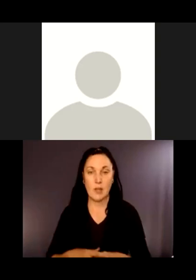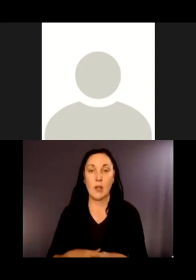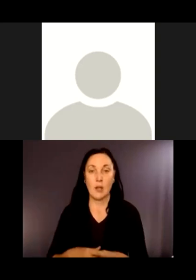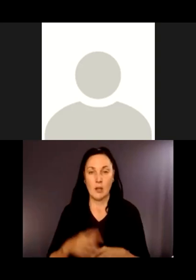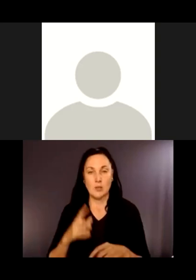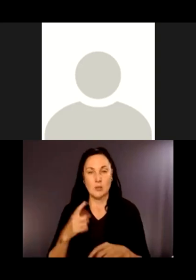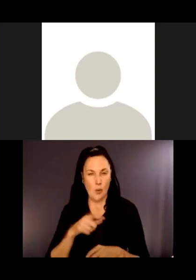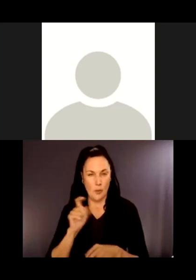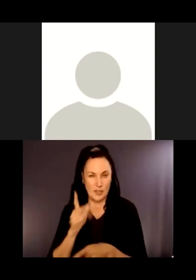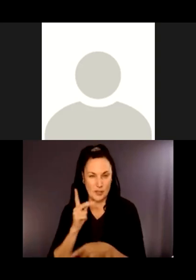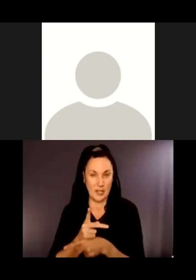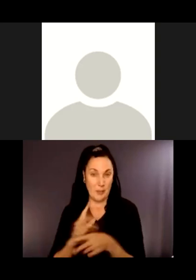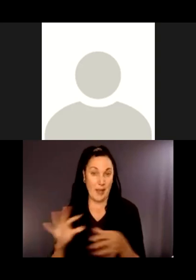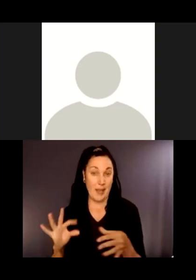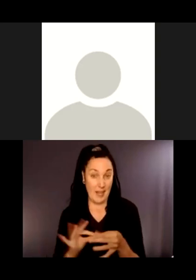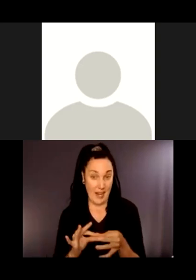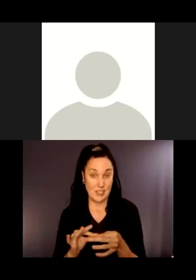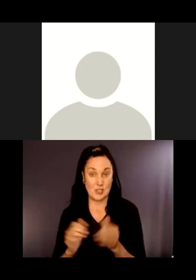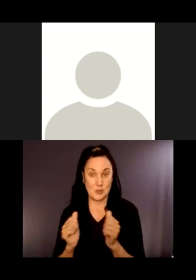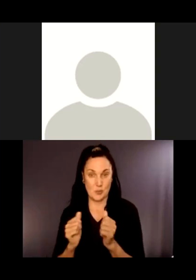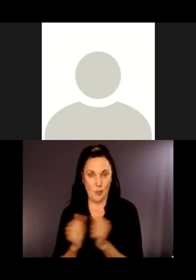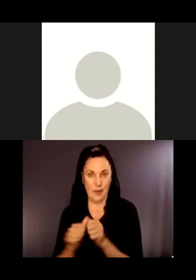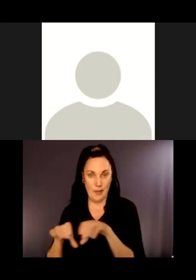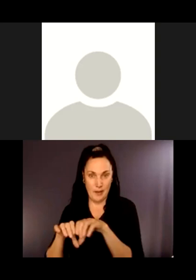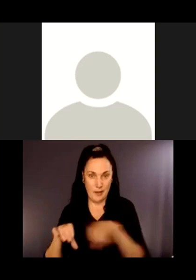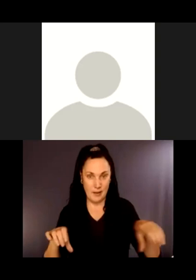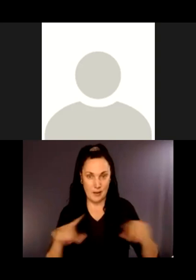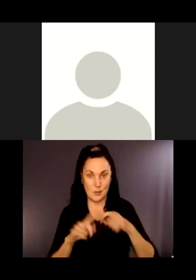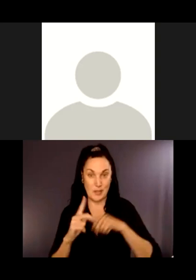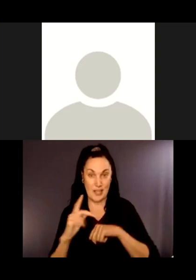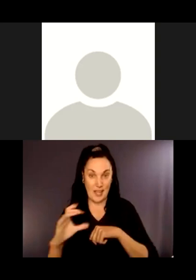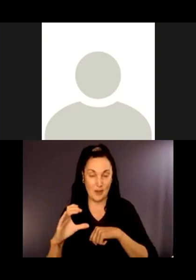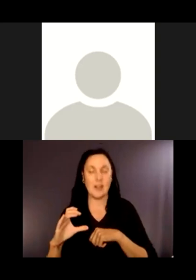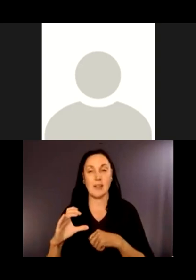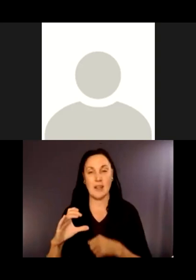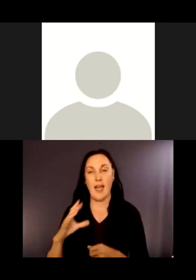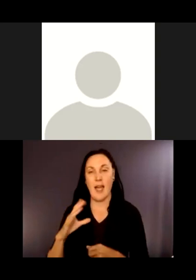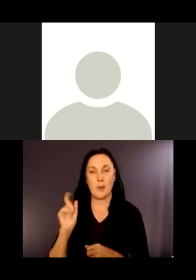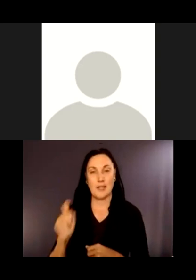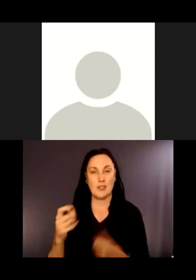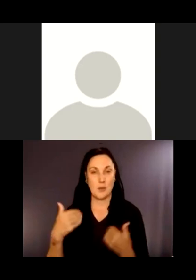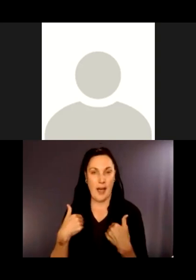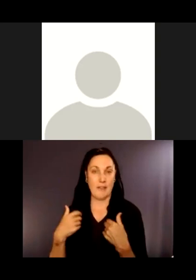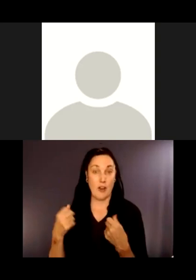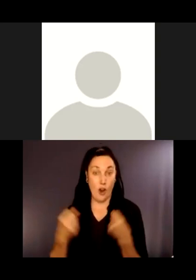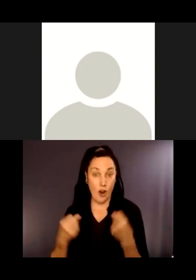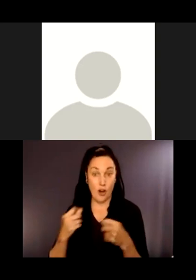vehicle access to that point before the bridge. That's where we have an opportunity.